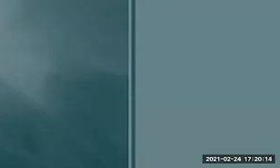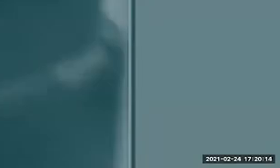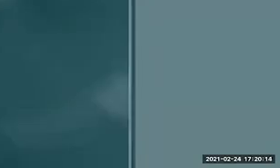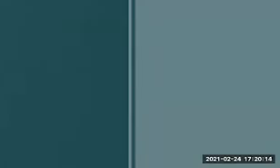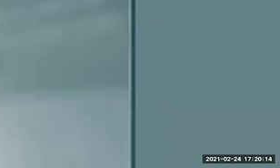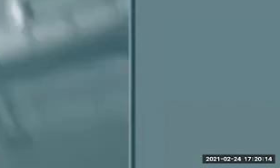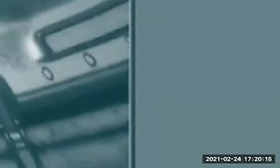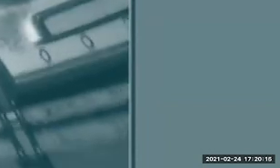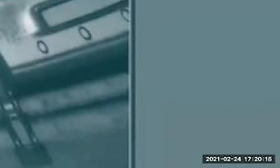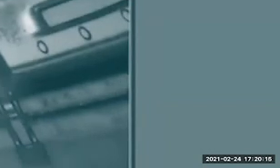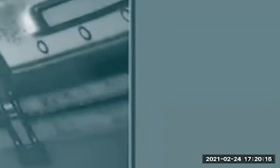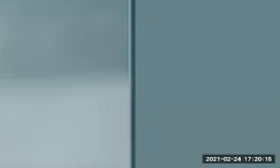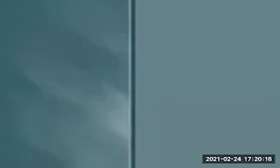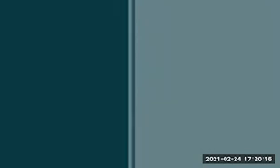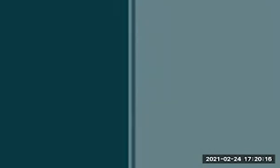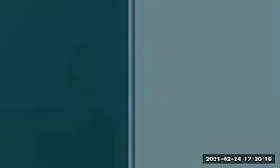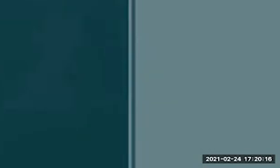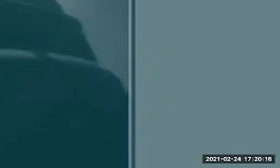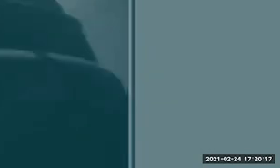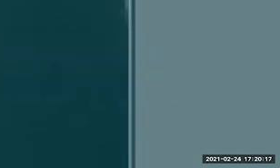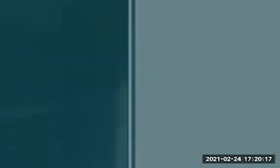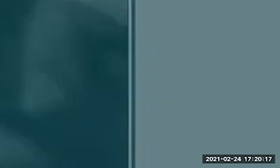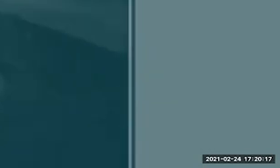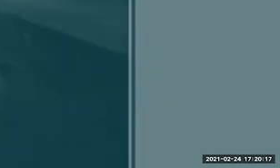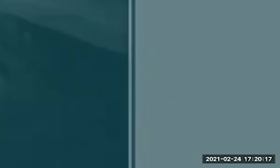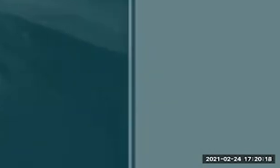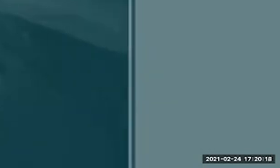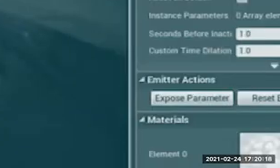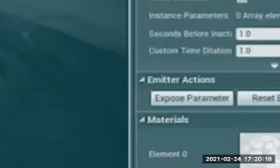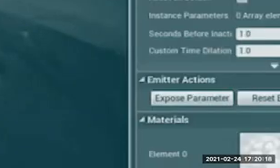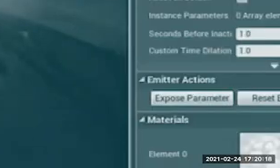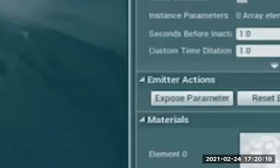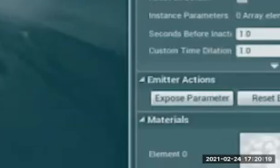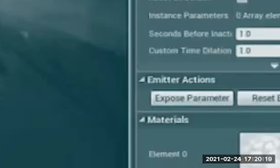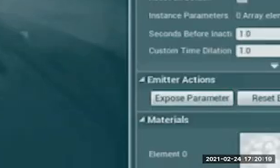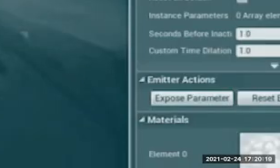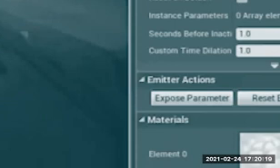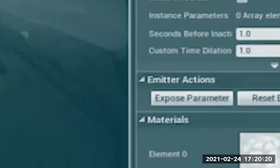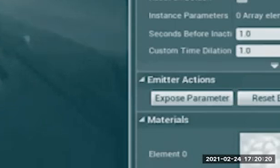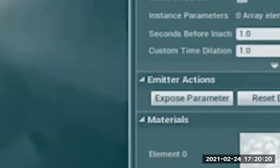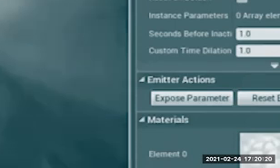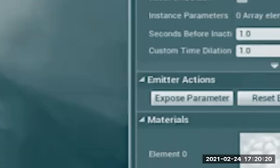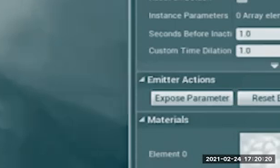So after I get my initial block, I go from 3D to better 3D, usually an environment our team would